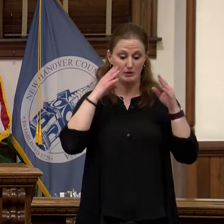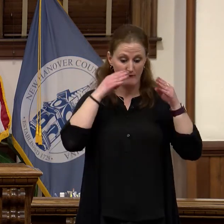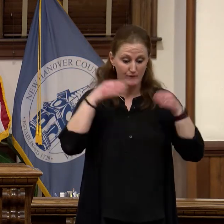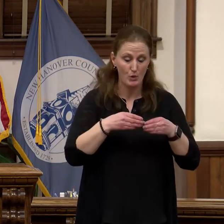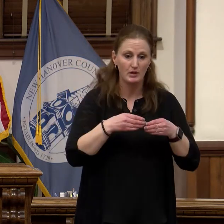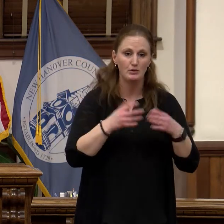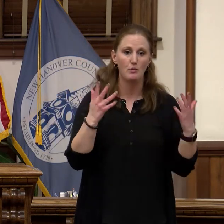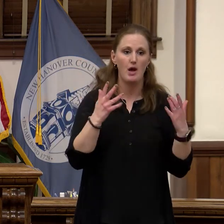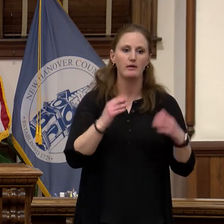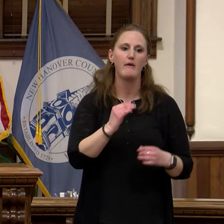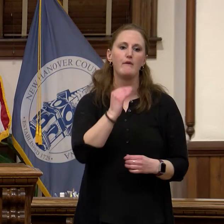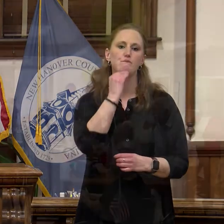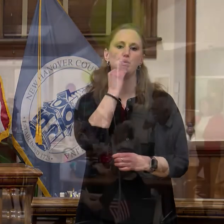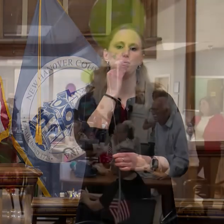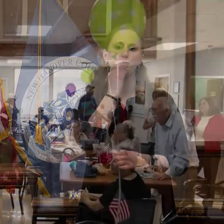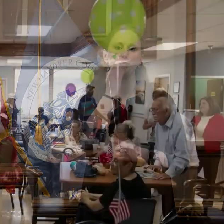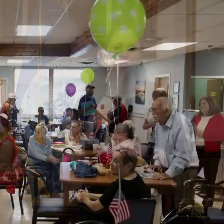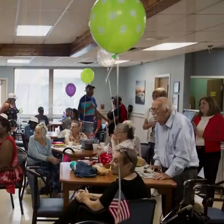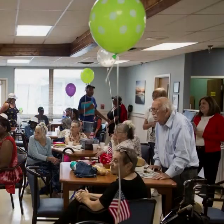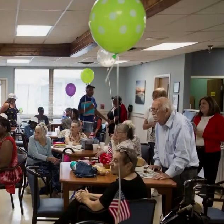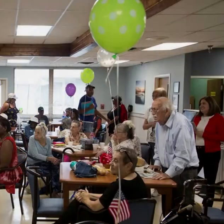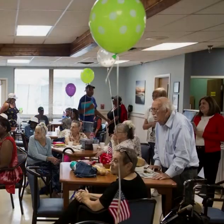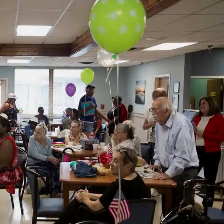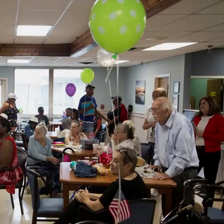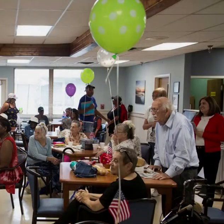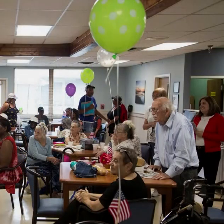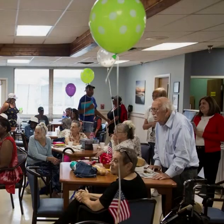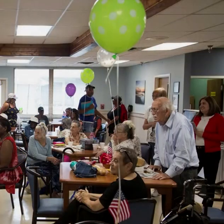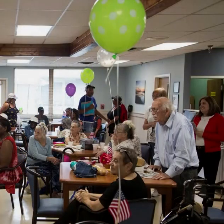nutrition and specifically reducing the number of residents on the home